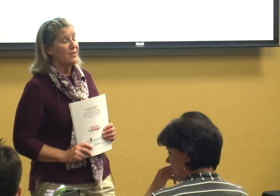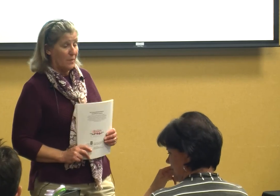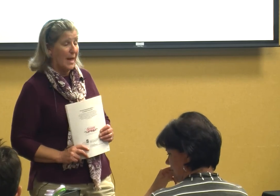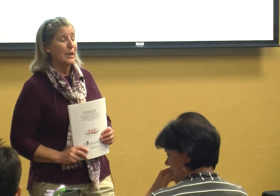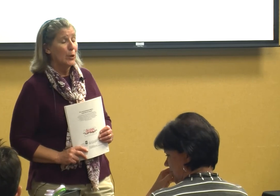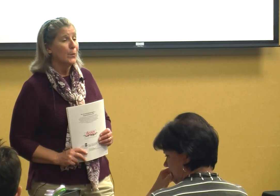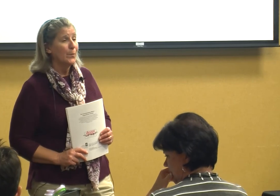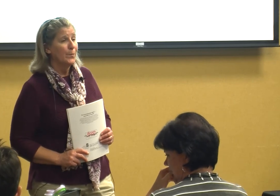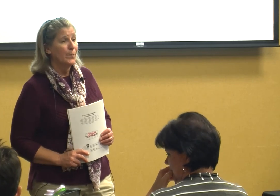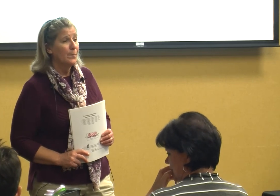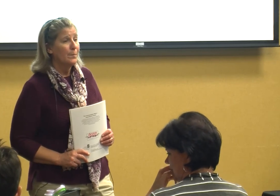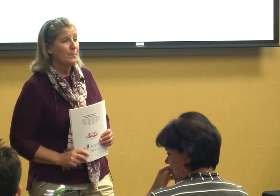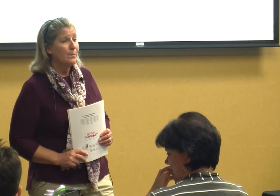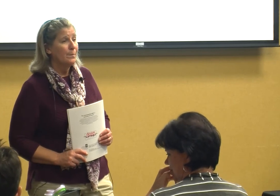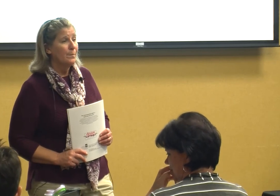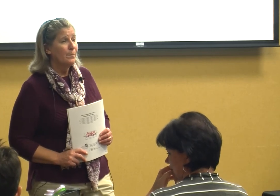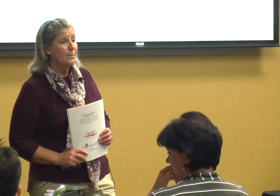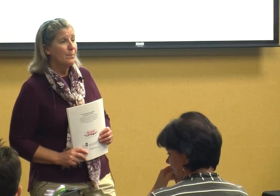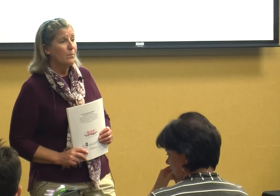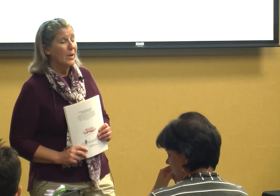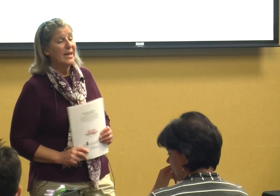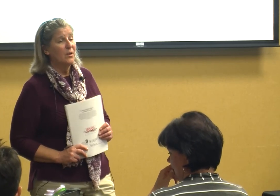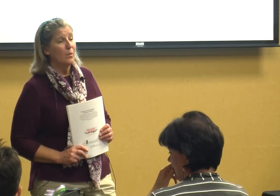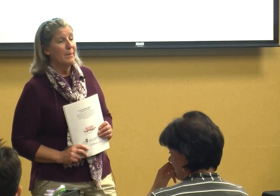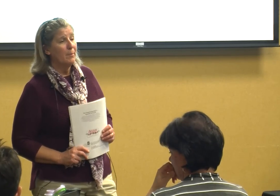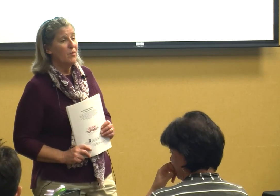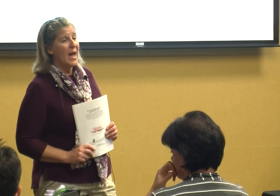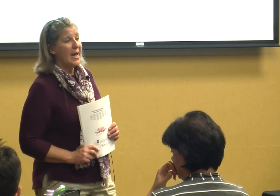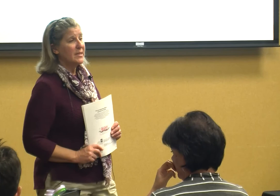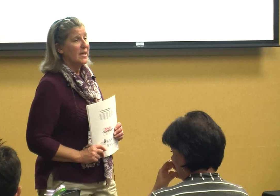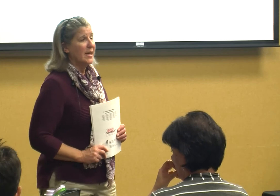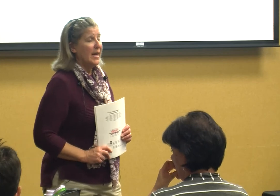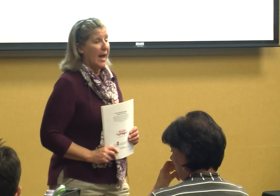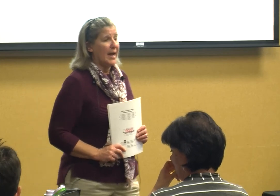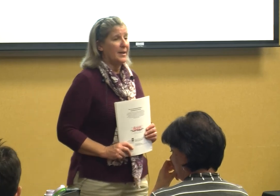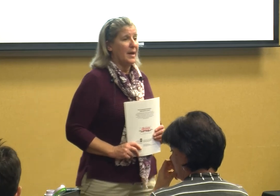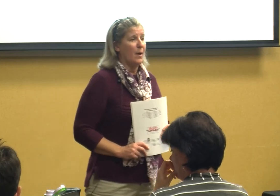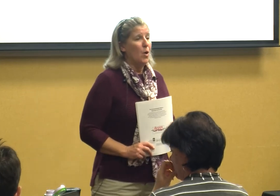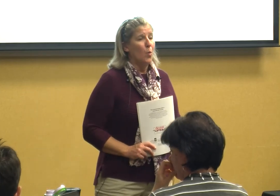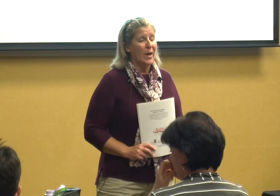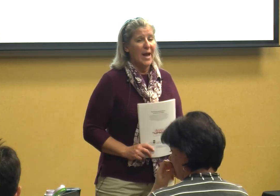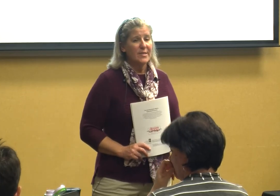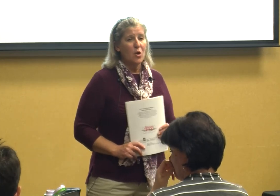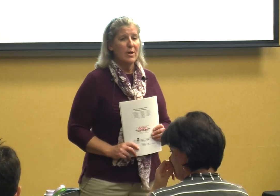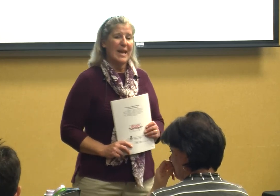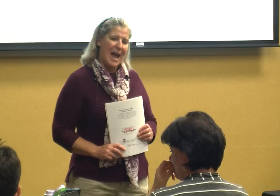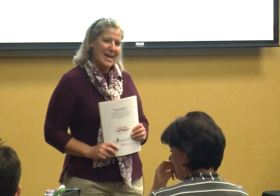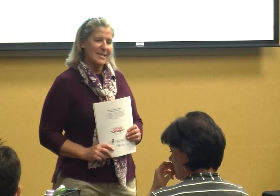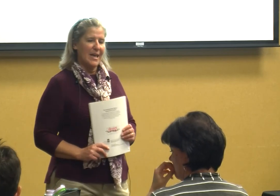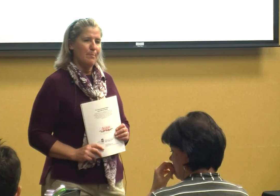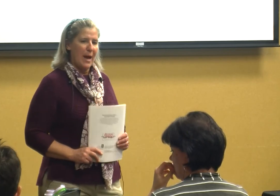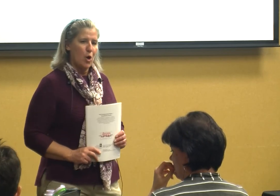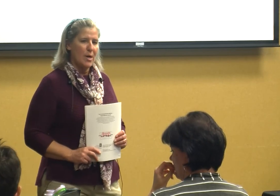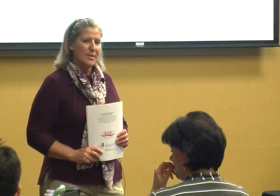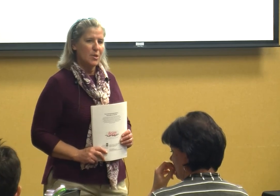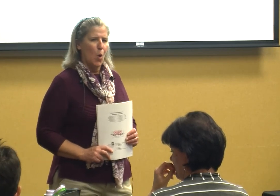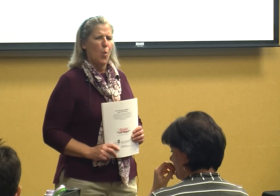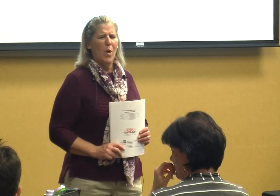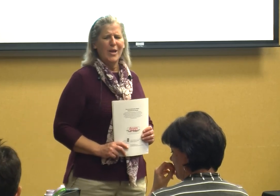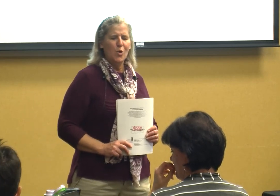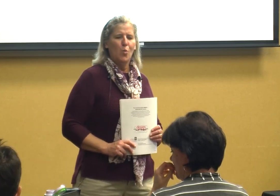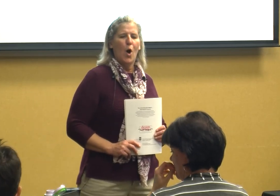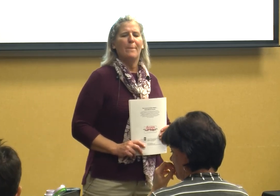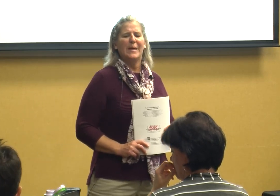that they do we need to remember that and when I started asking parents what do you want me